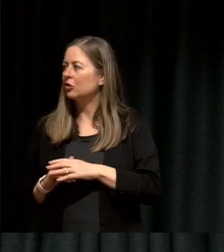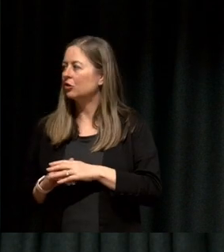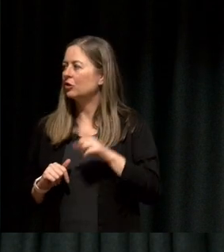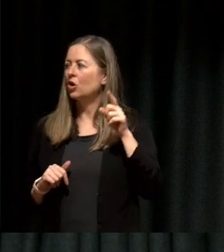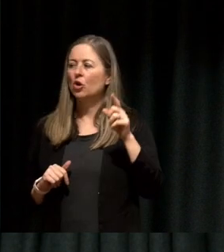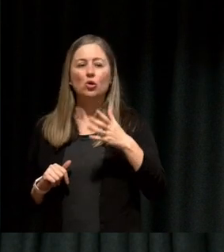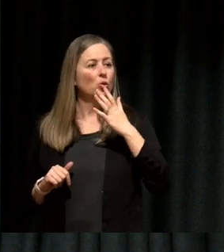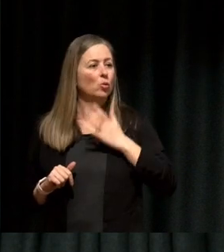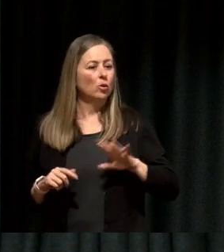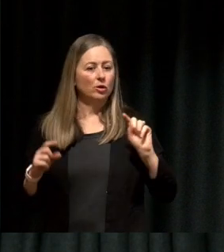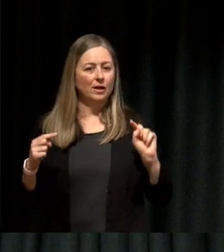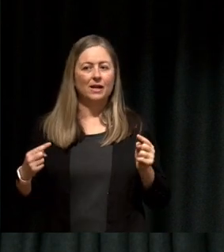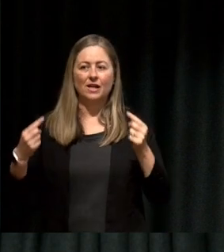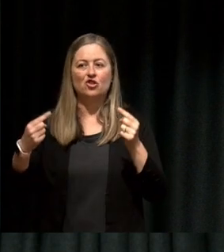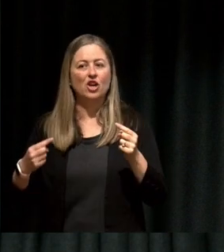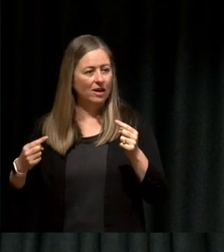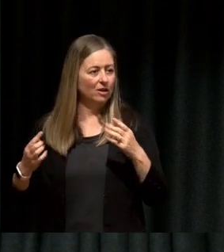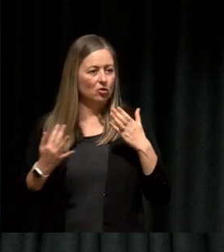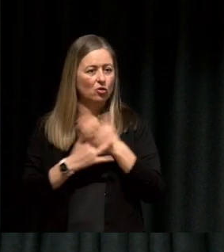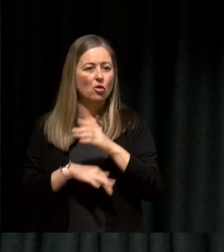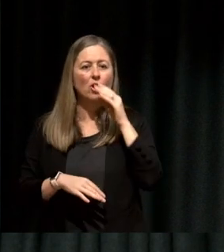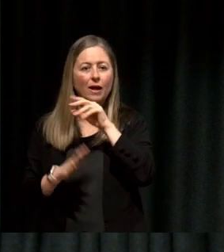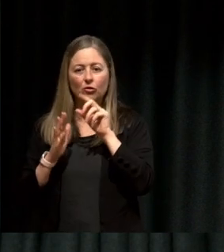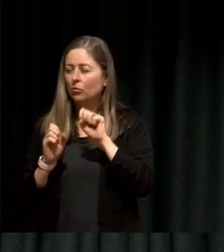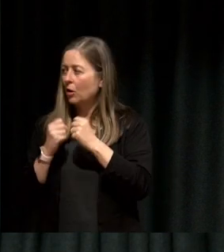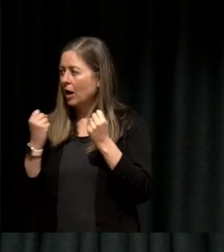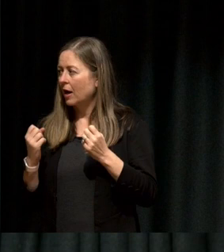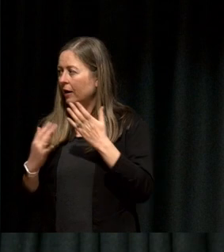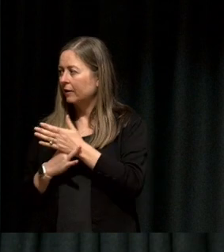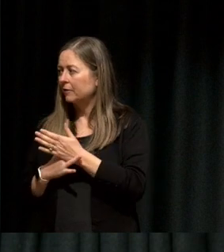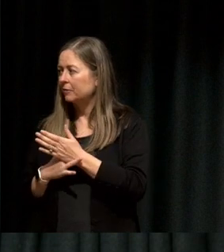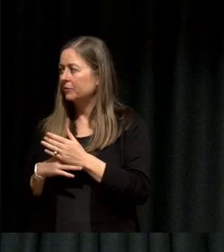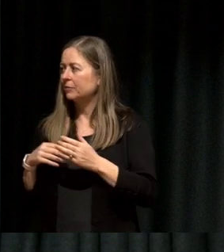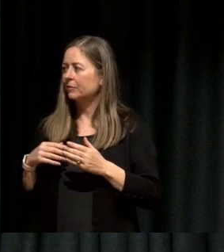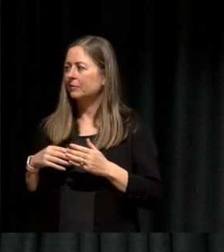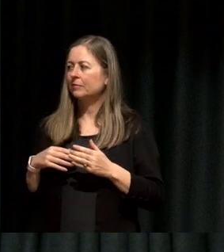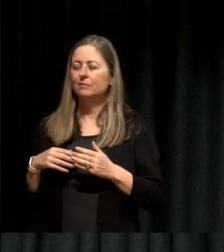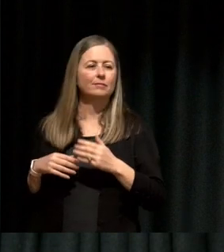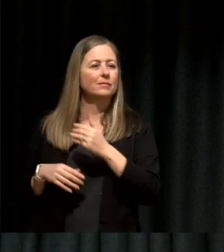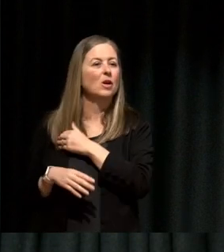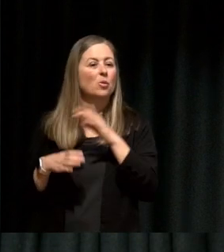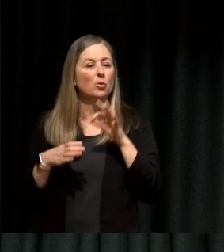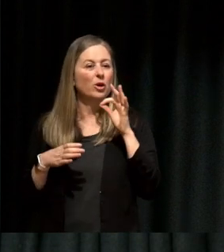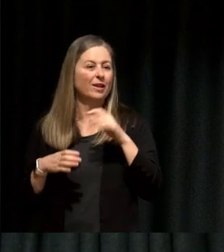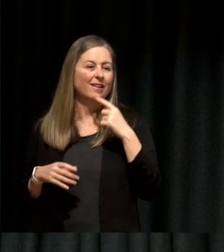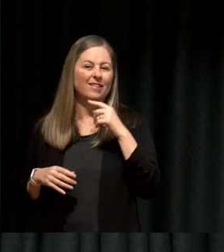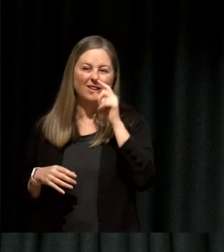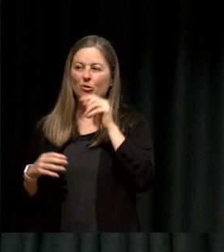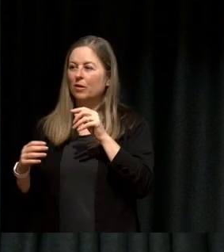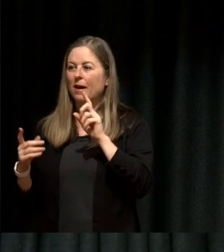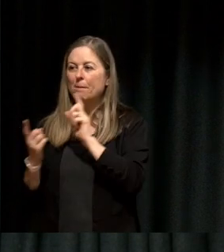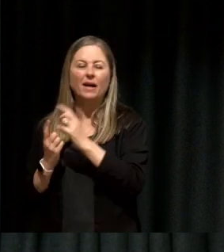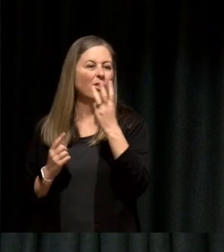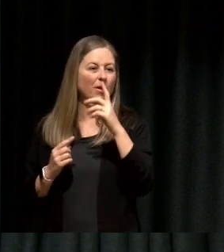challenge them to do during lunch?